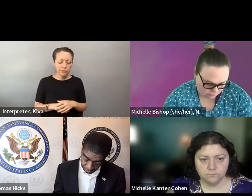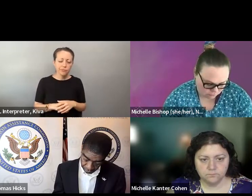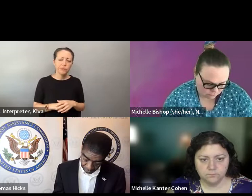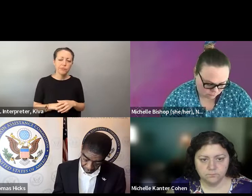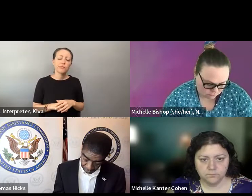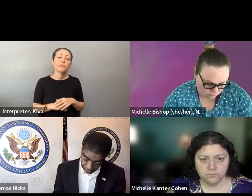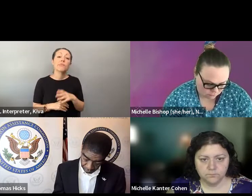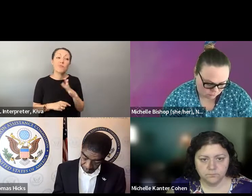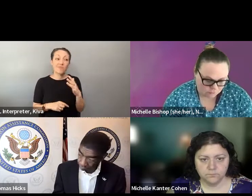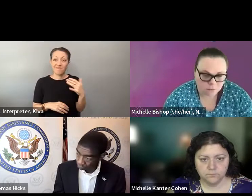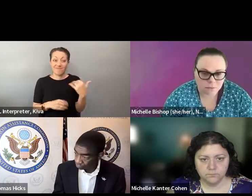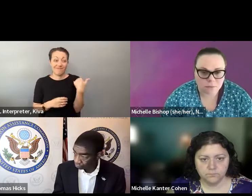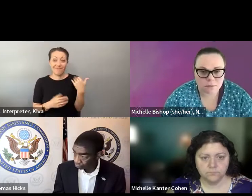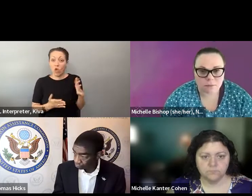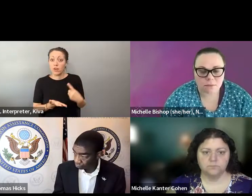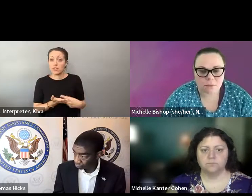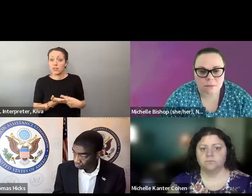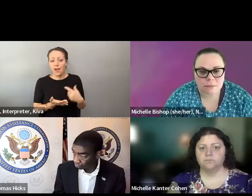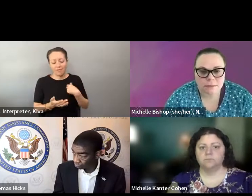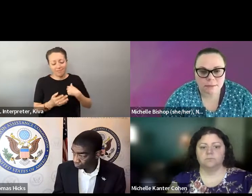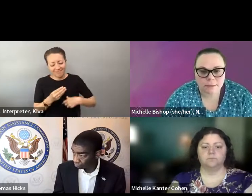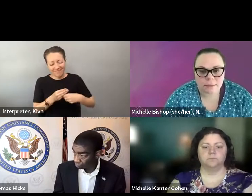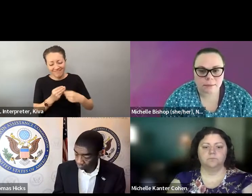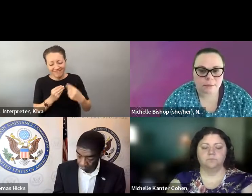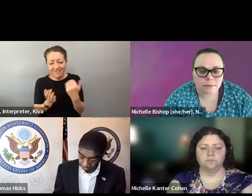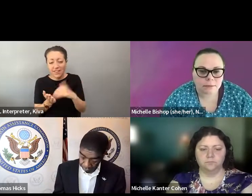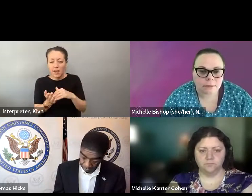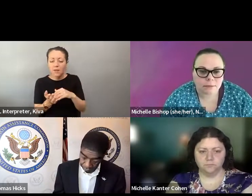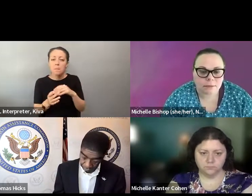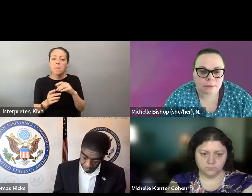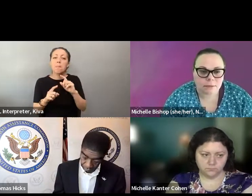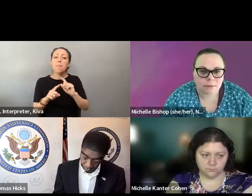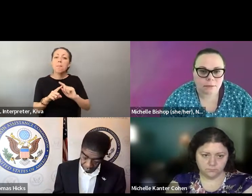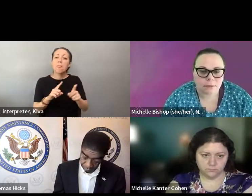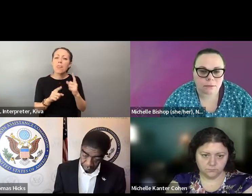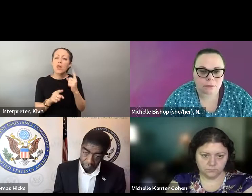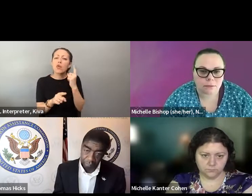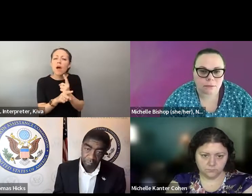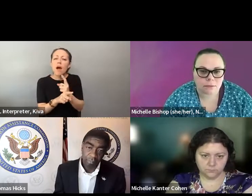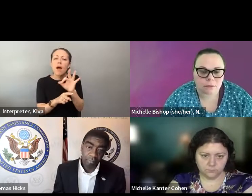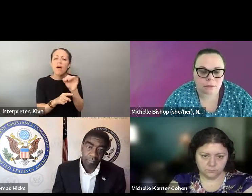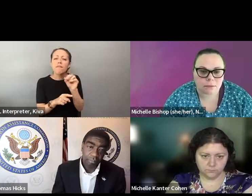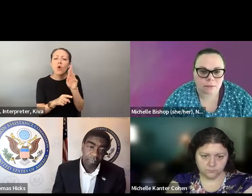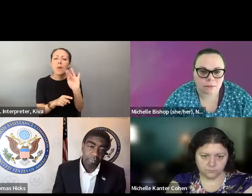and voters with disabilities included in that. Another thing that was just coming also from the conversation this morning was having the information available in